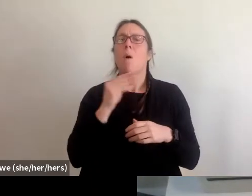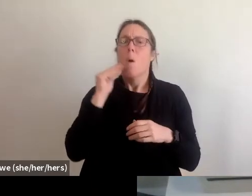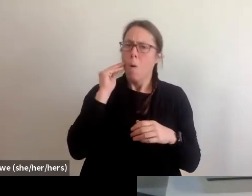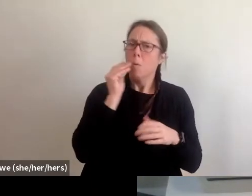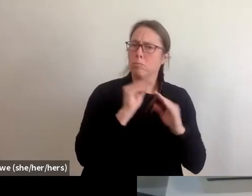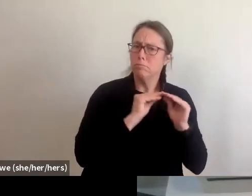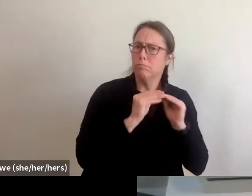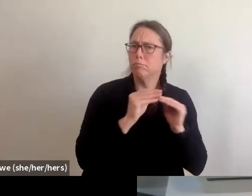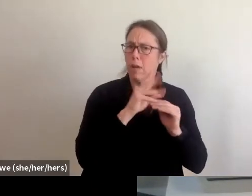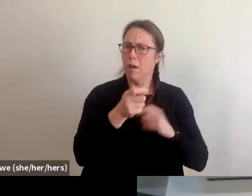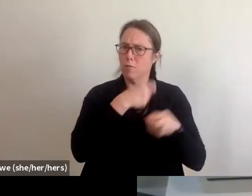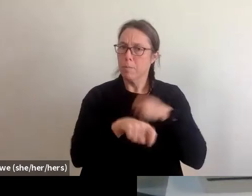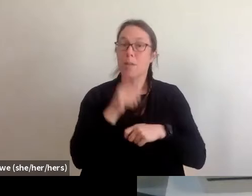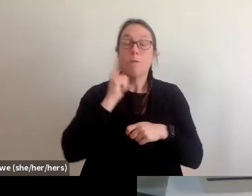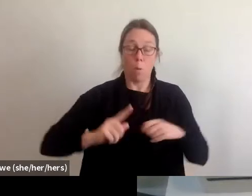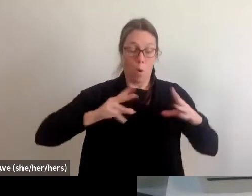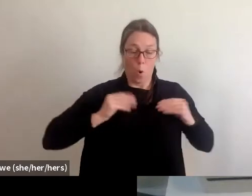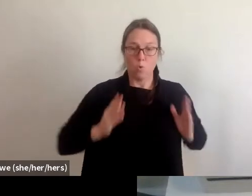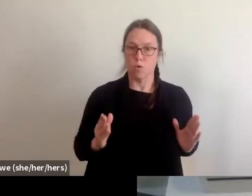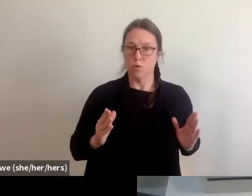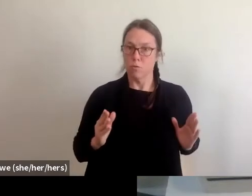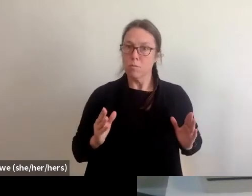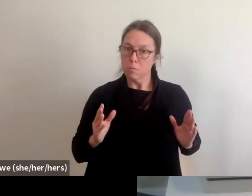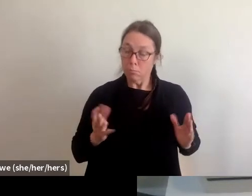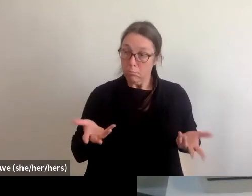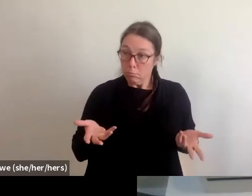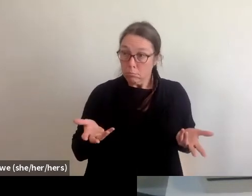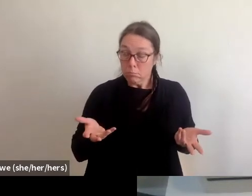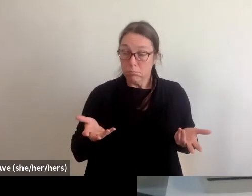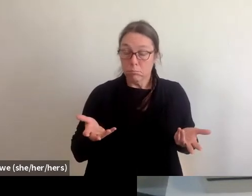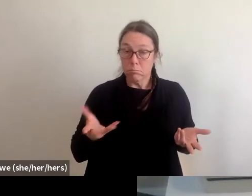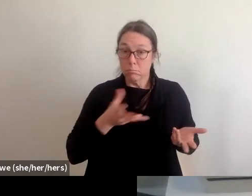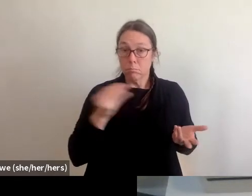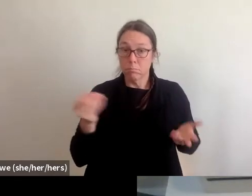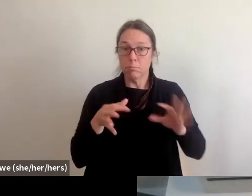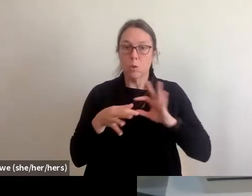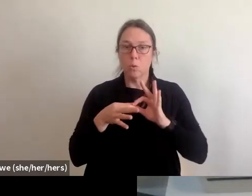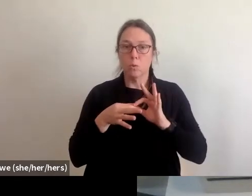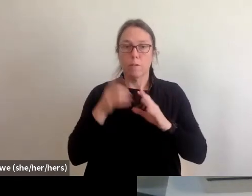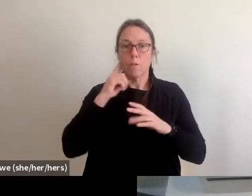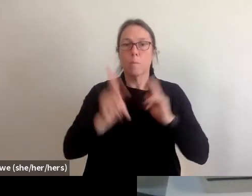for homeowners. And in terms of folks that are renting,